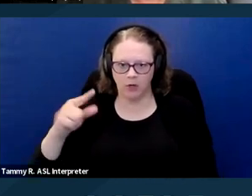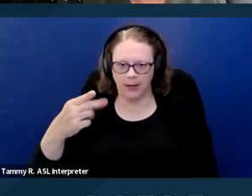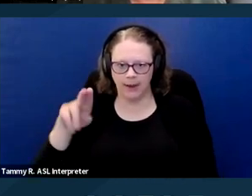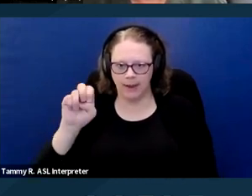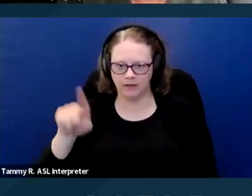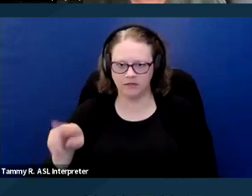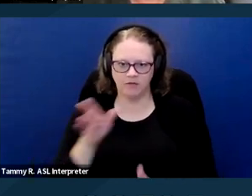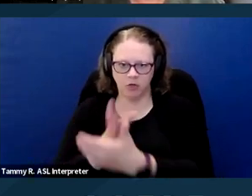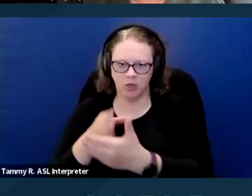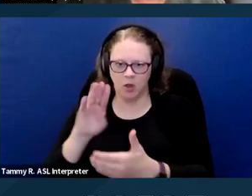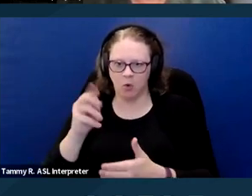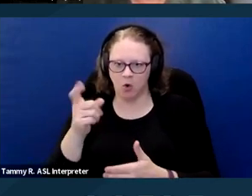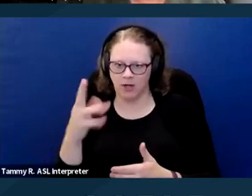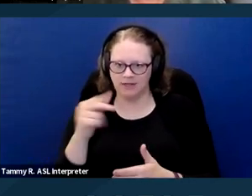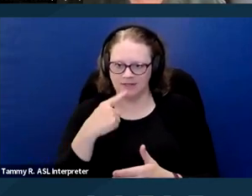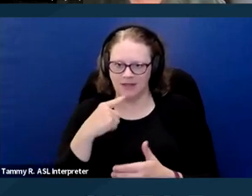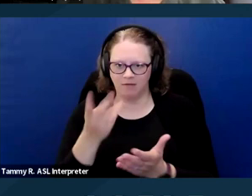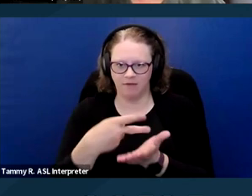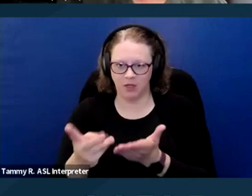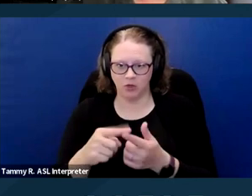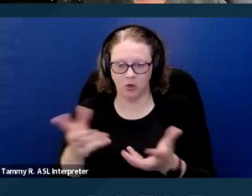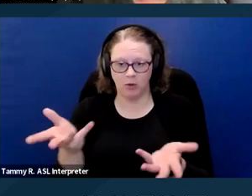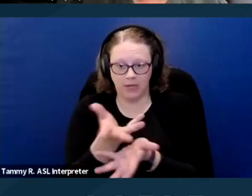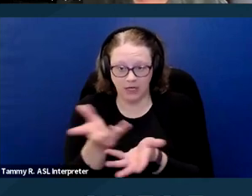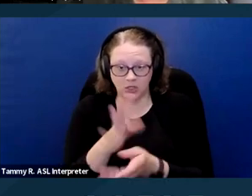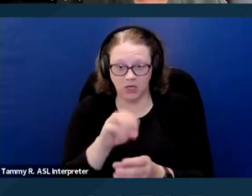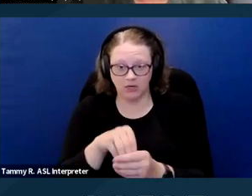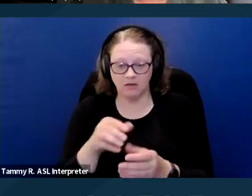have held that the failure to engage in an interactive process can be considered.